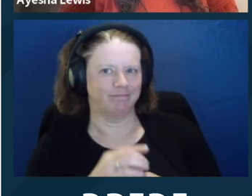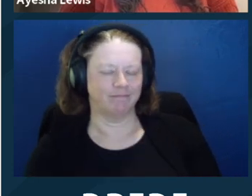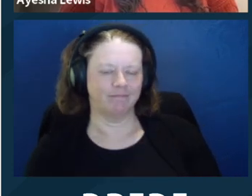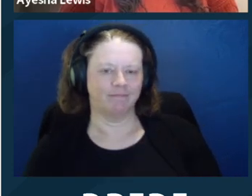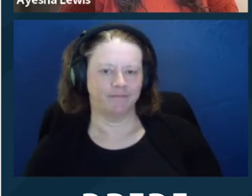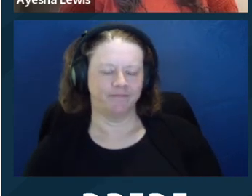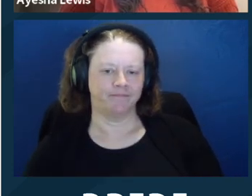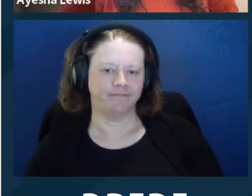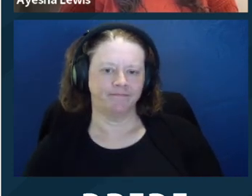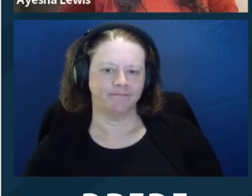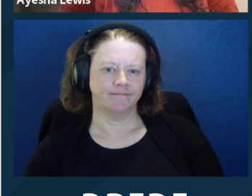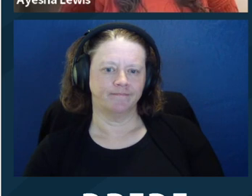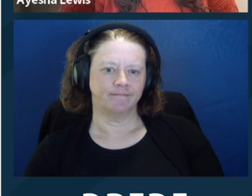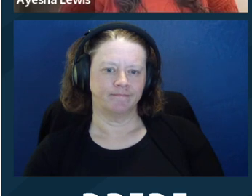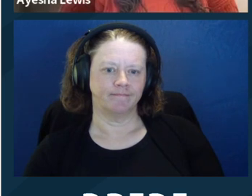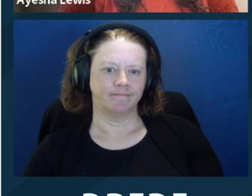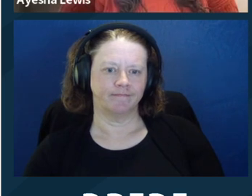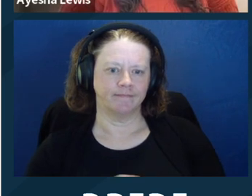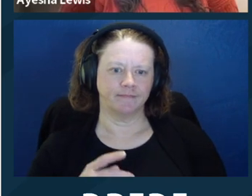think that's what most of us are thinking of.